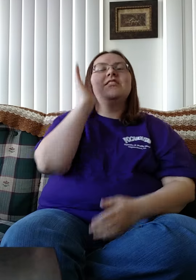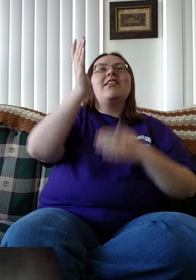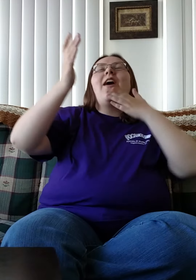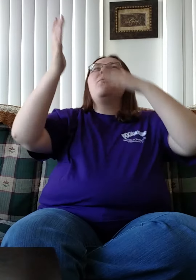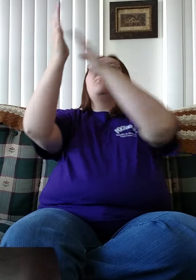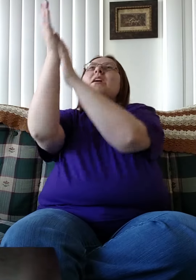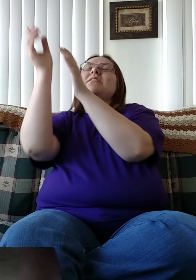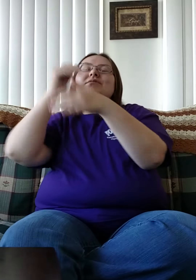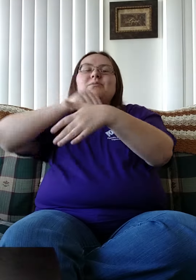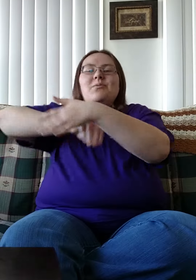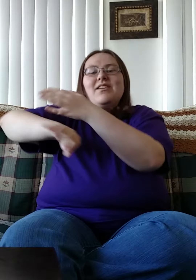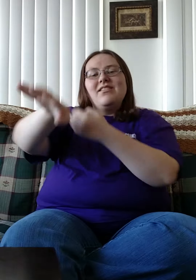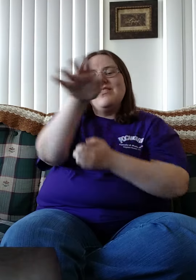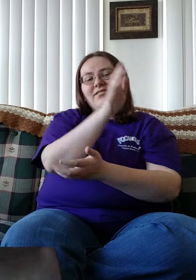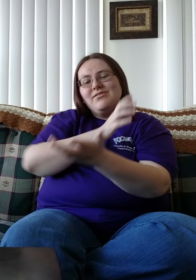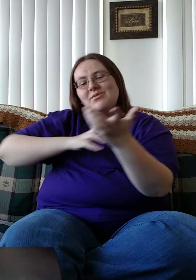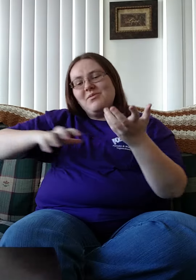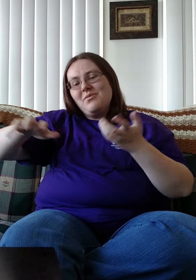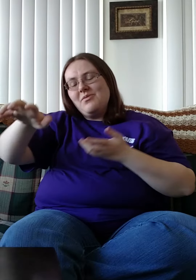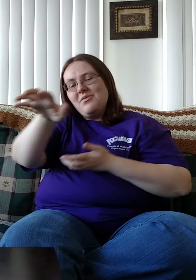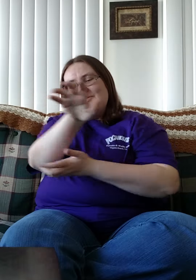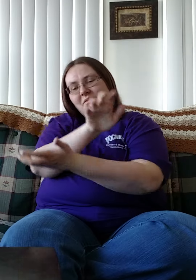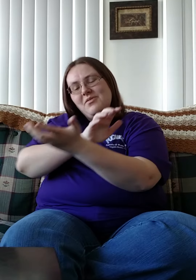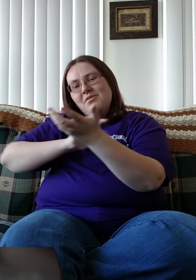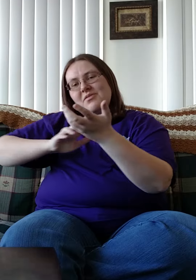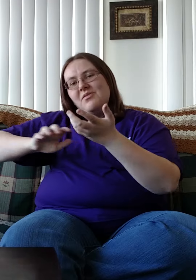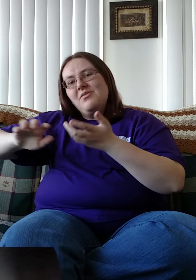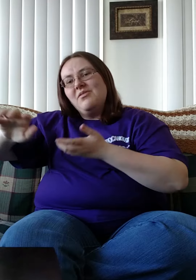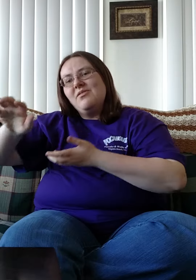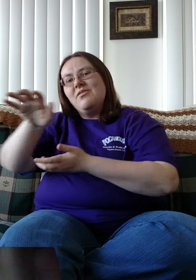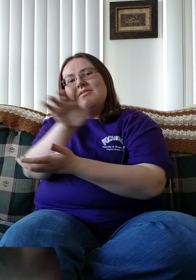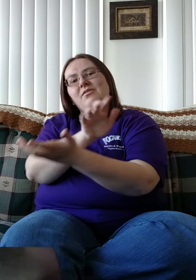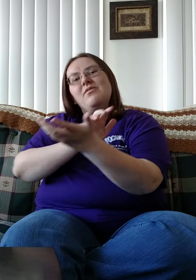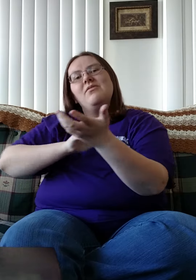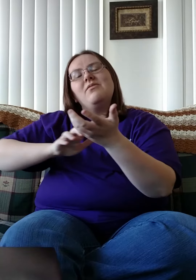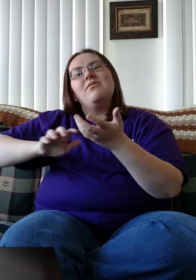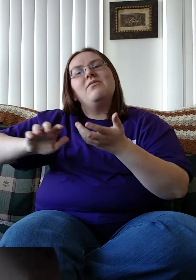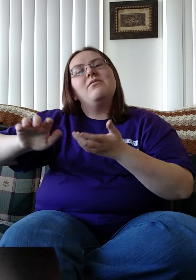I will praise You in this storm